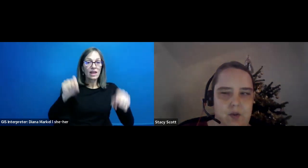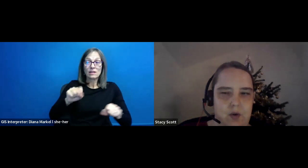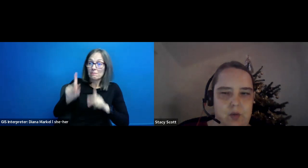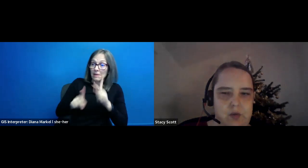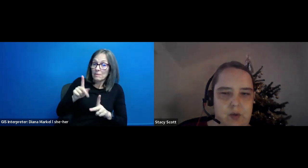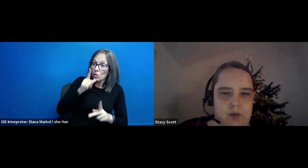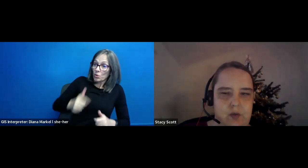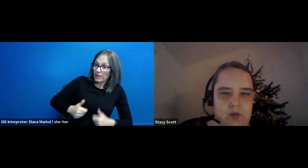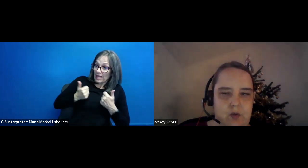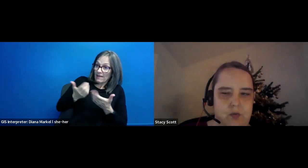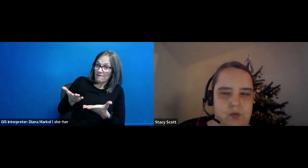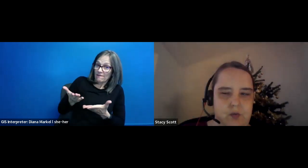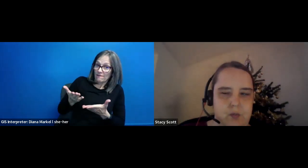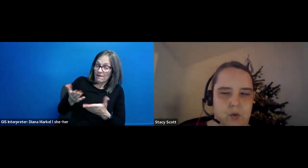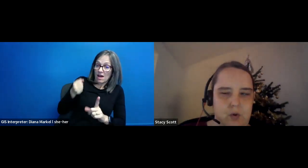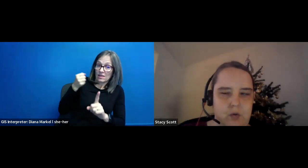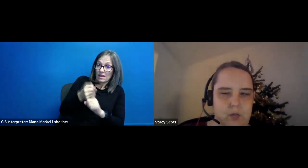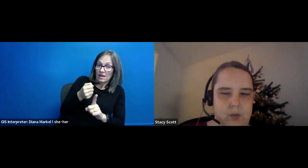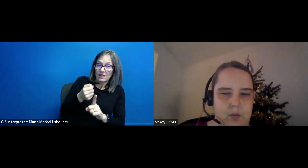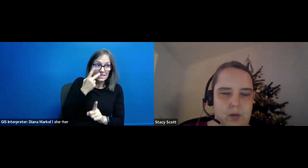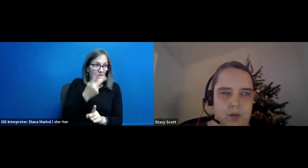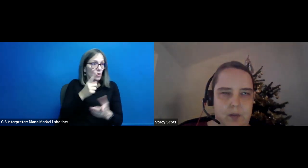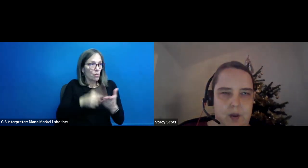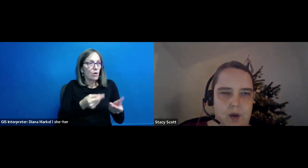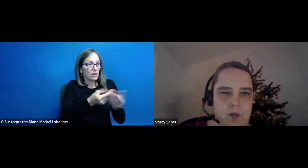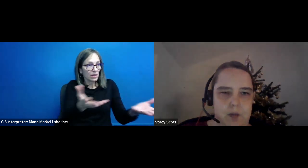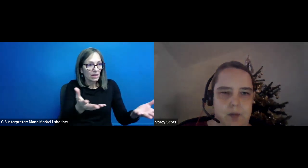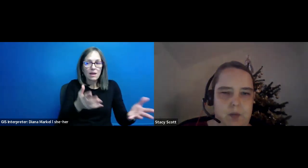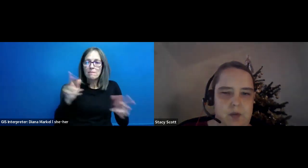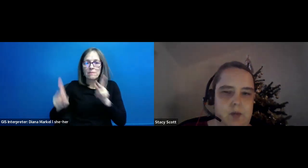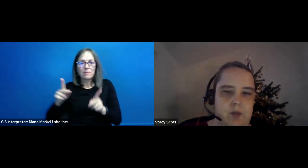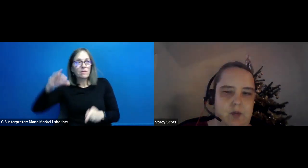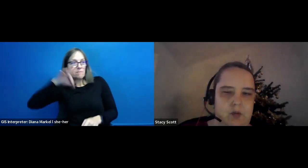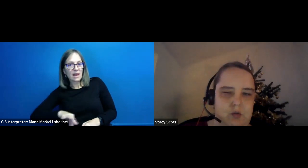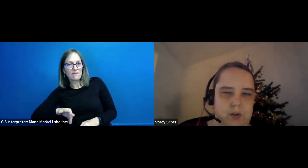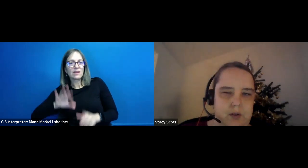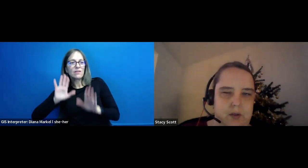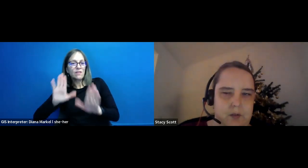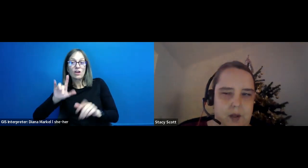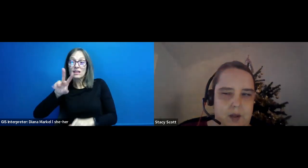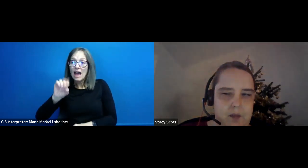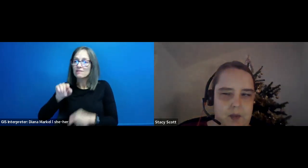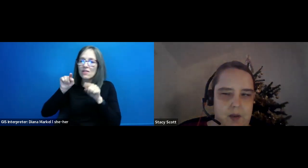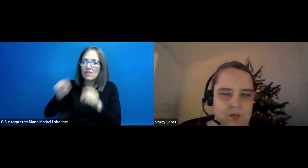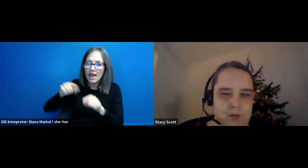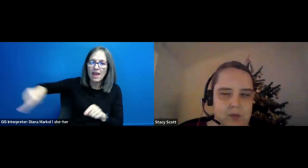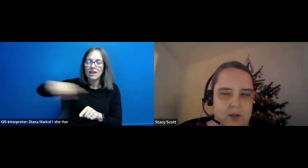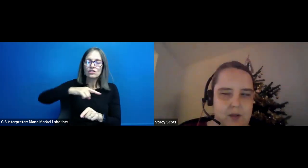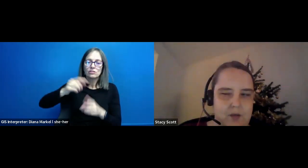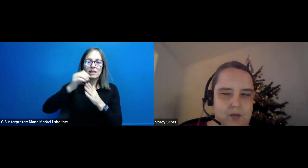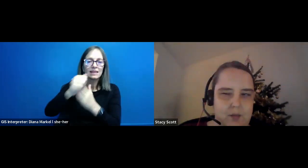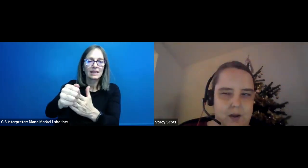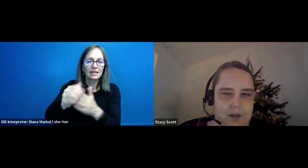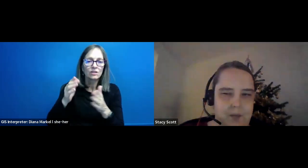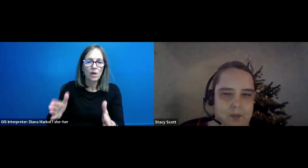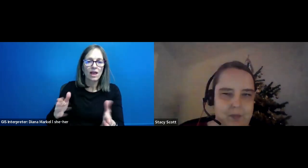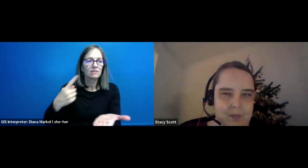Stacy Scott: the consequences of this, the products that we put out there, people with disabilities should be leading the way, and everybody i'd like to see behind them.